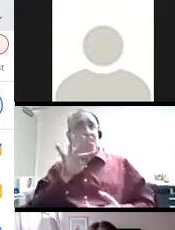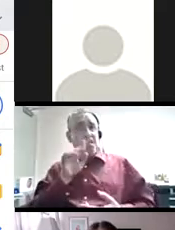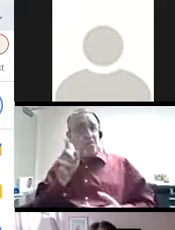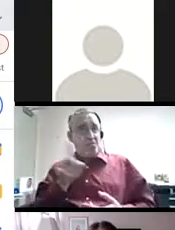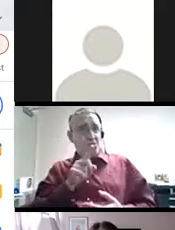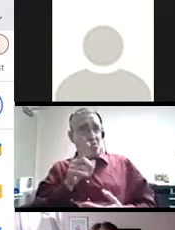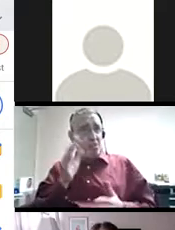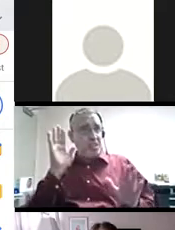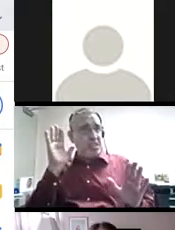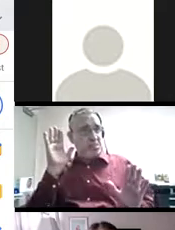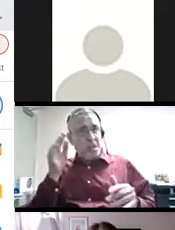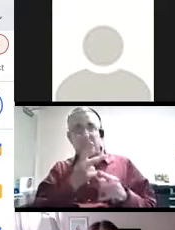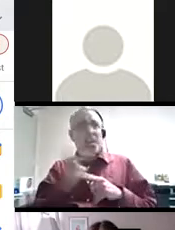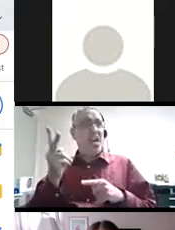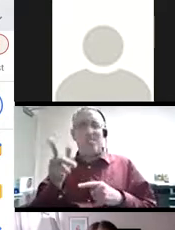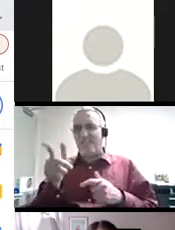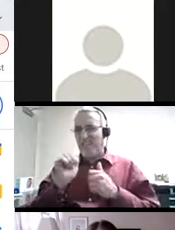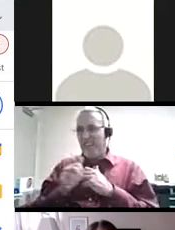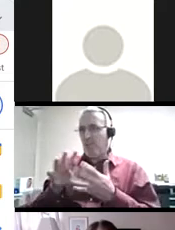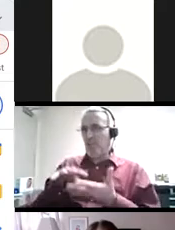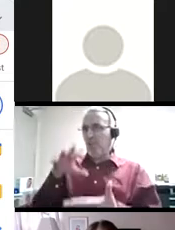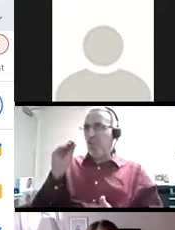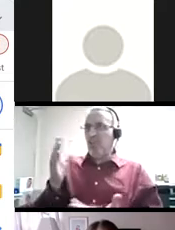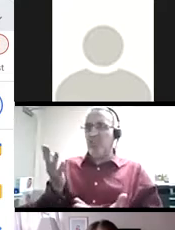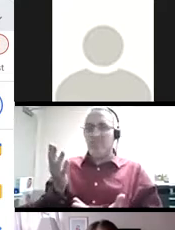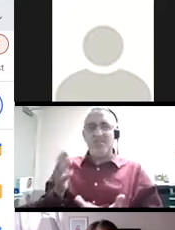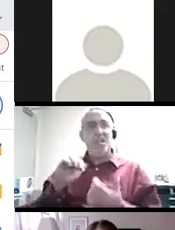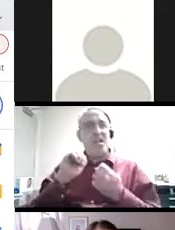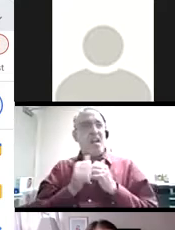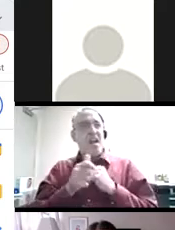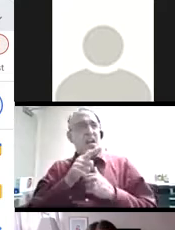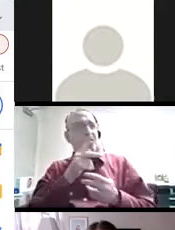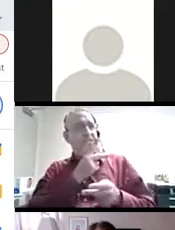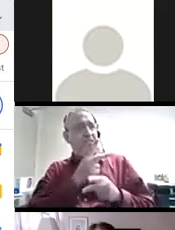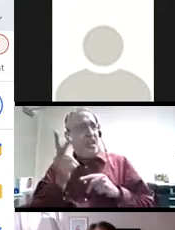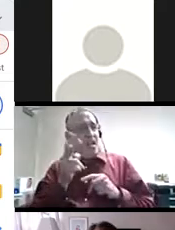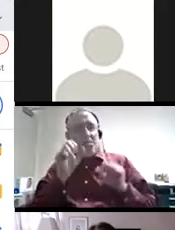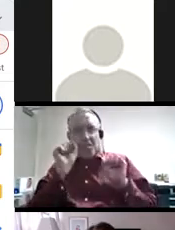What if we expected failure? How could we learn from it and how might failure be productive?